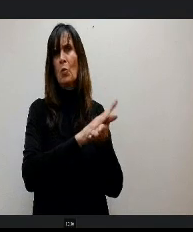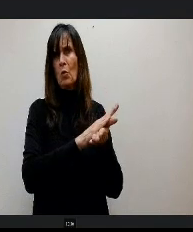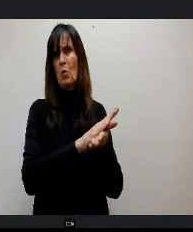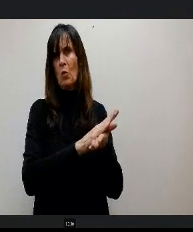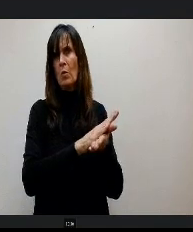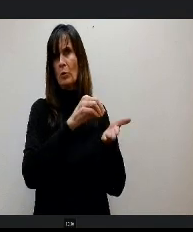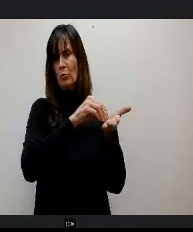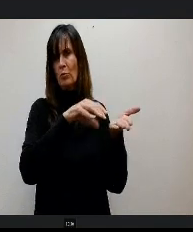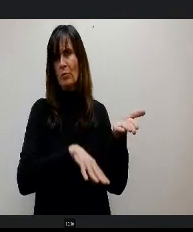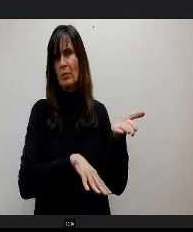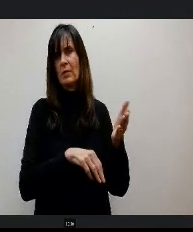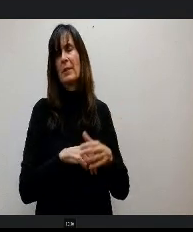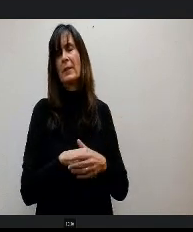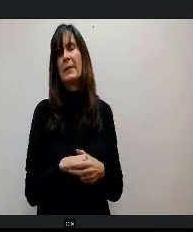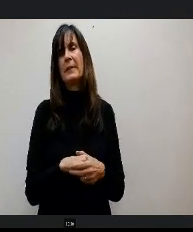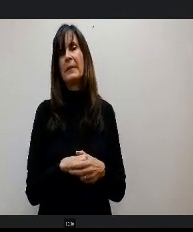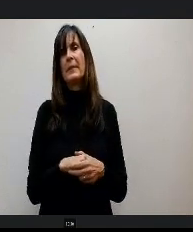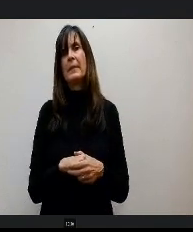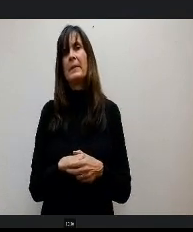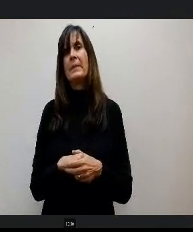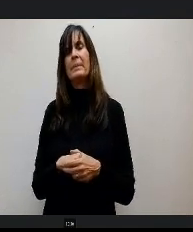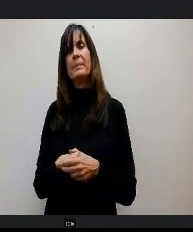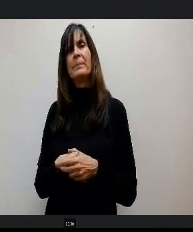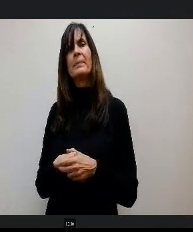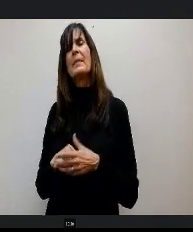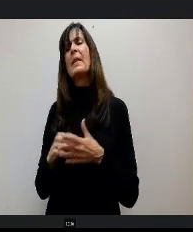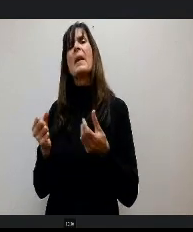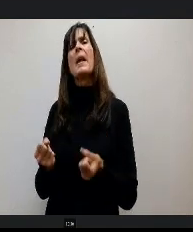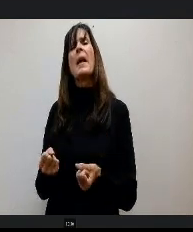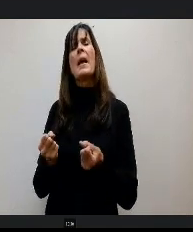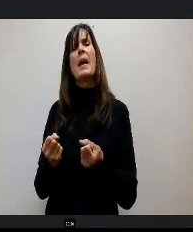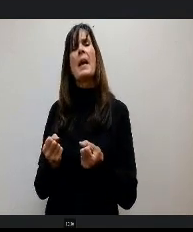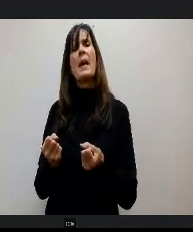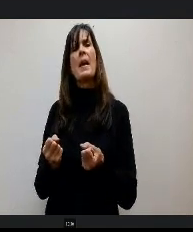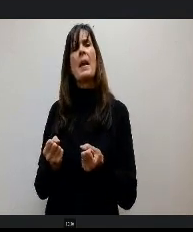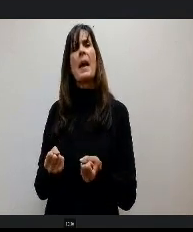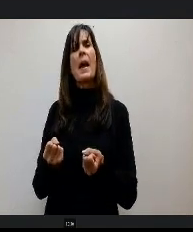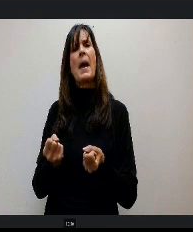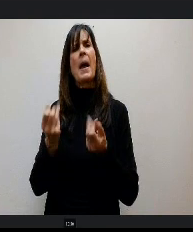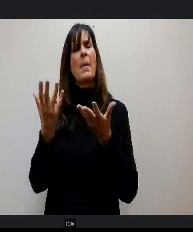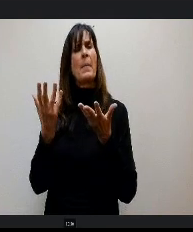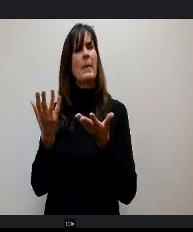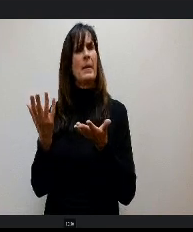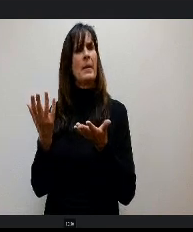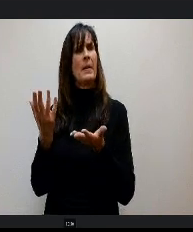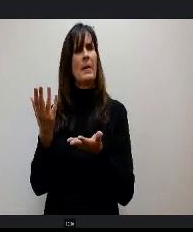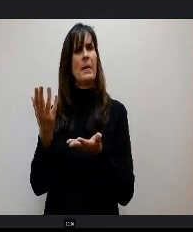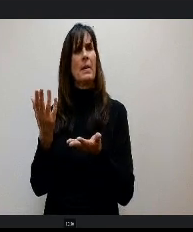Mrs. Mattsson-Bonett. How many are on the Live Strem? Thank you and